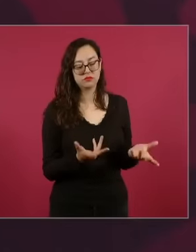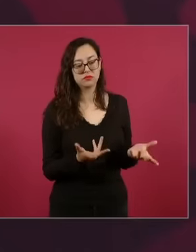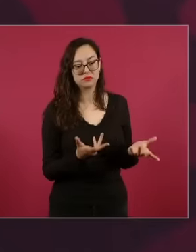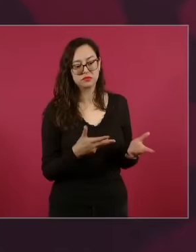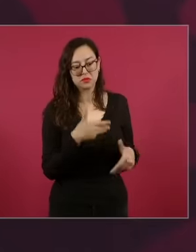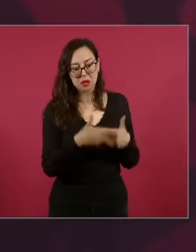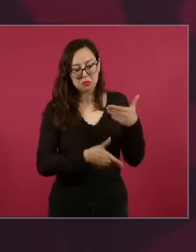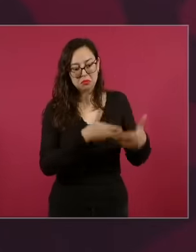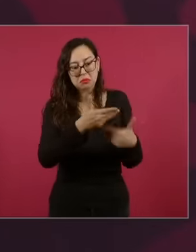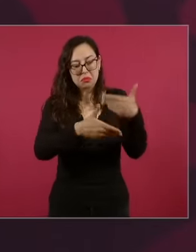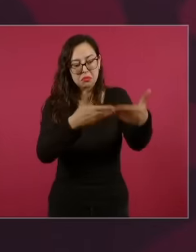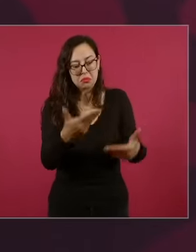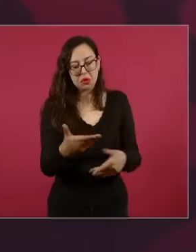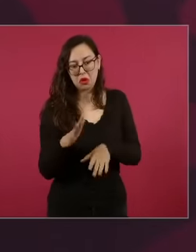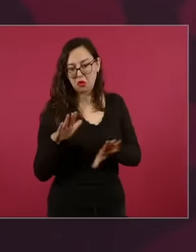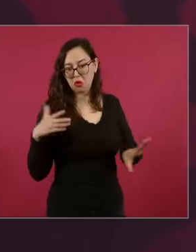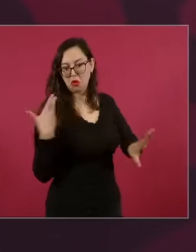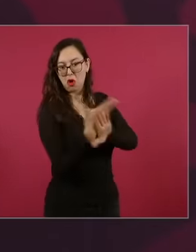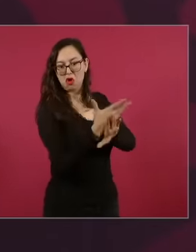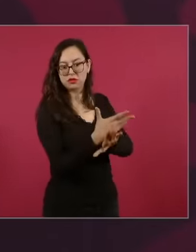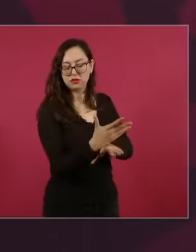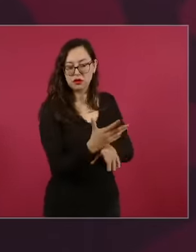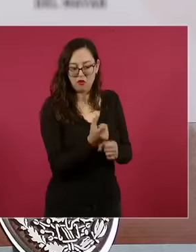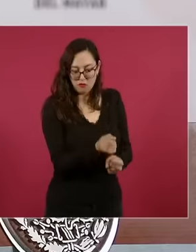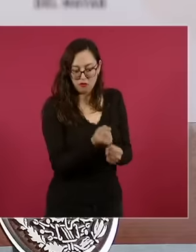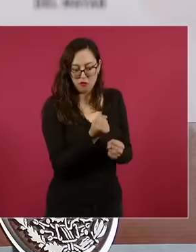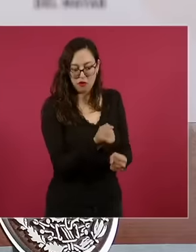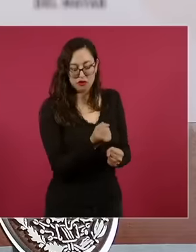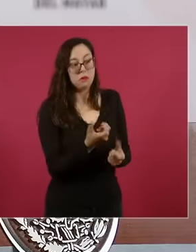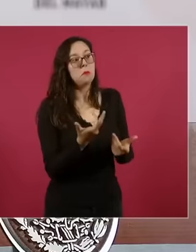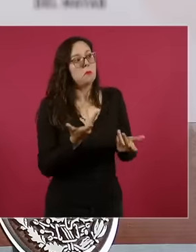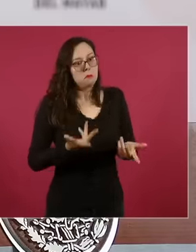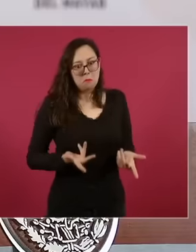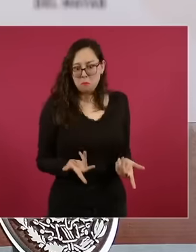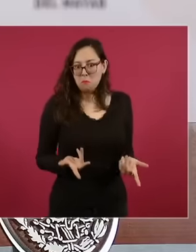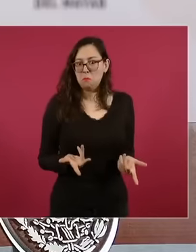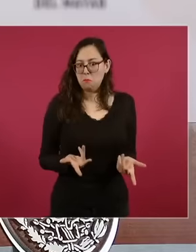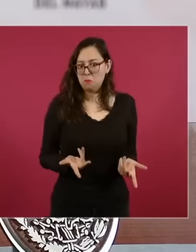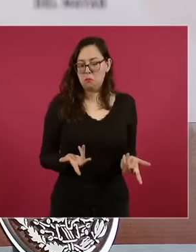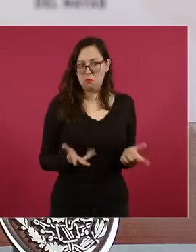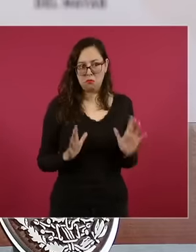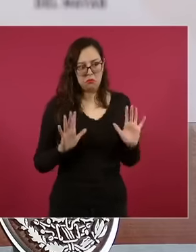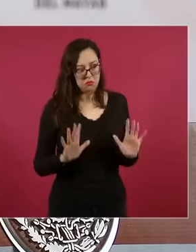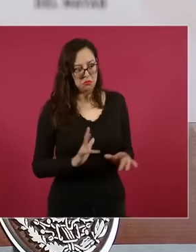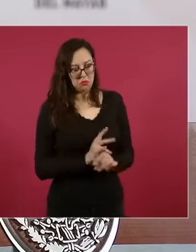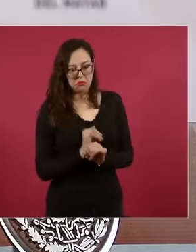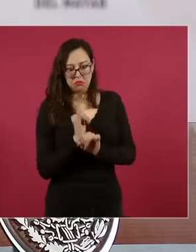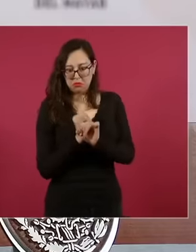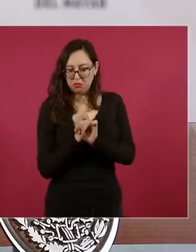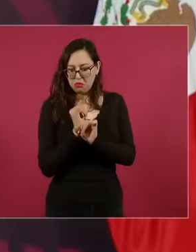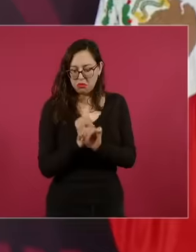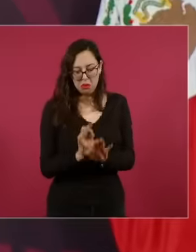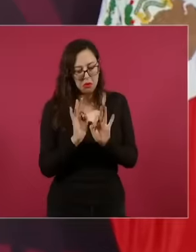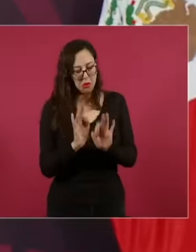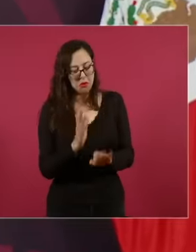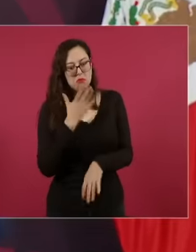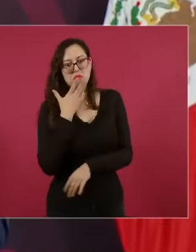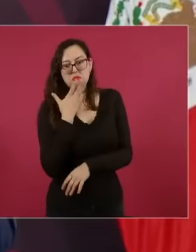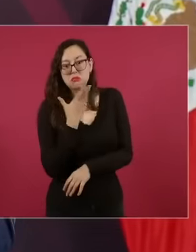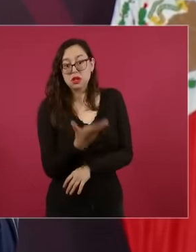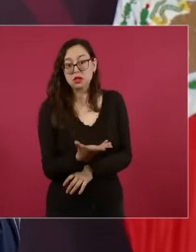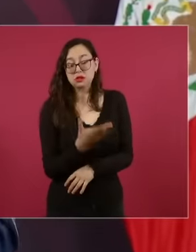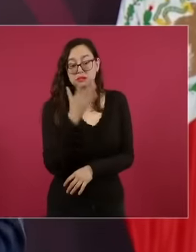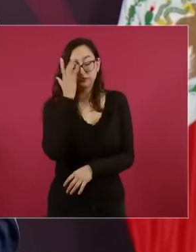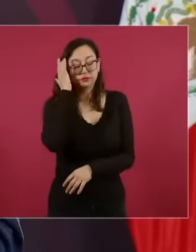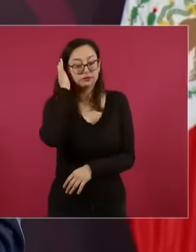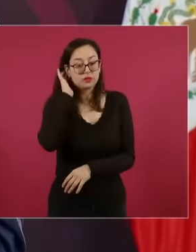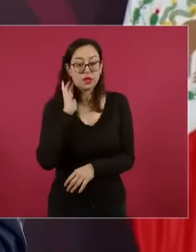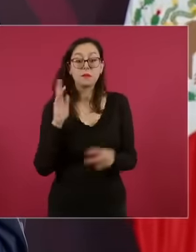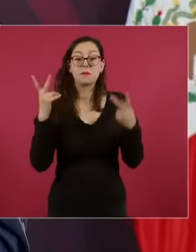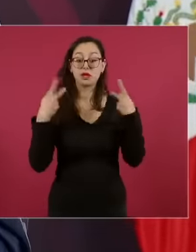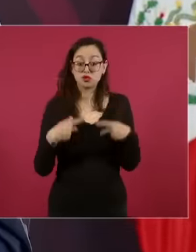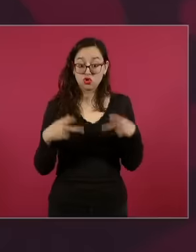strong strong strong is a Very good book for research because it is written by a Porfirista